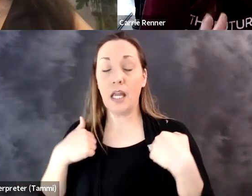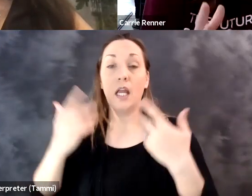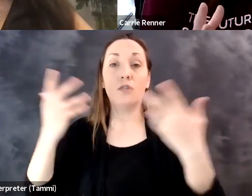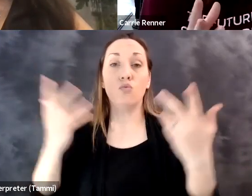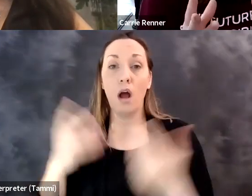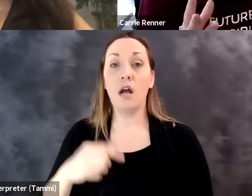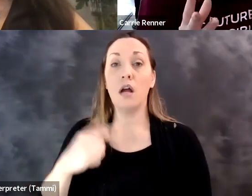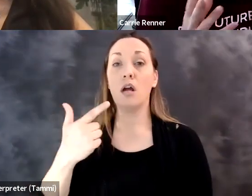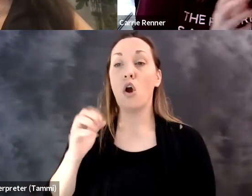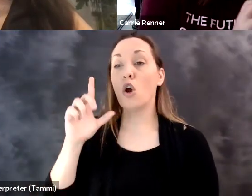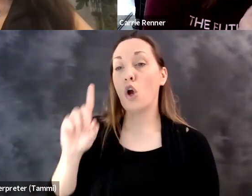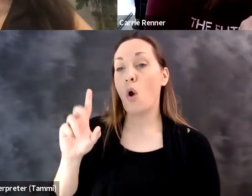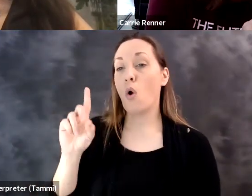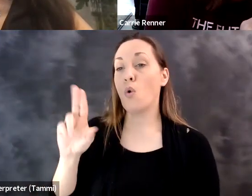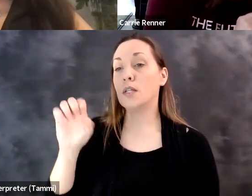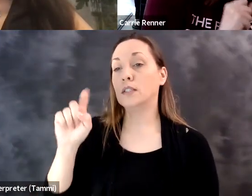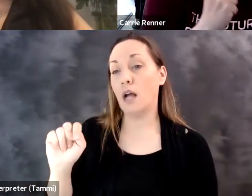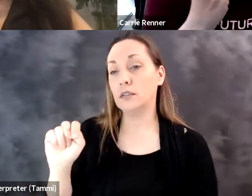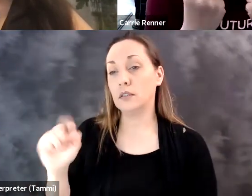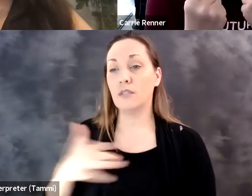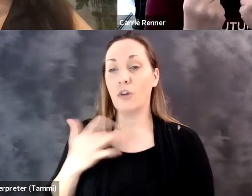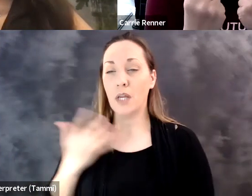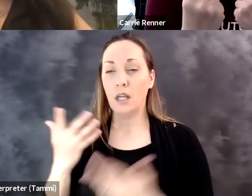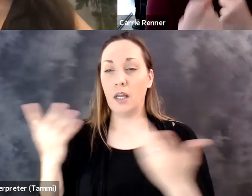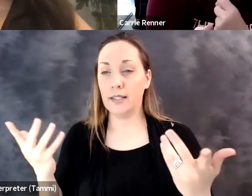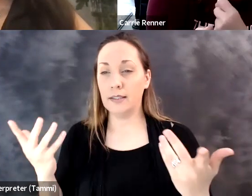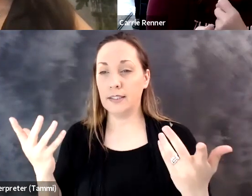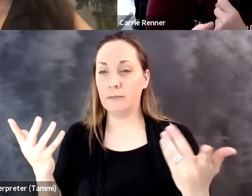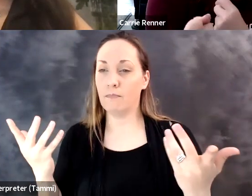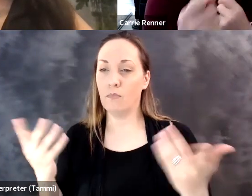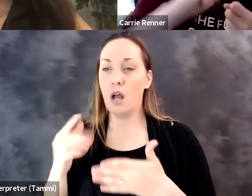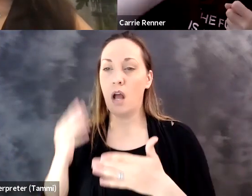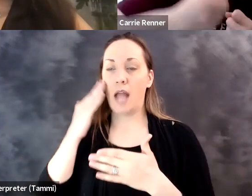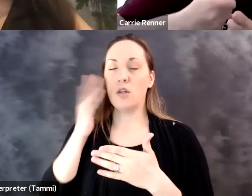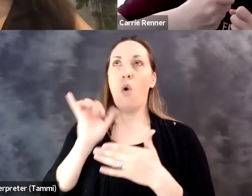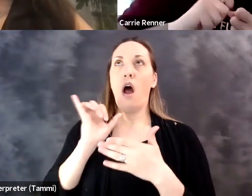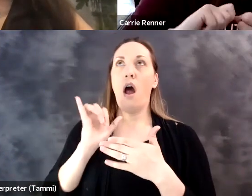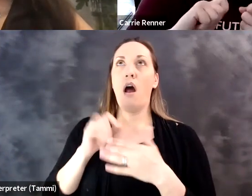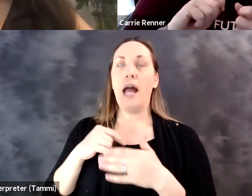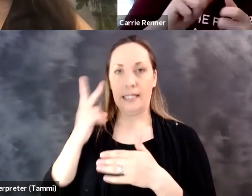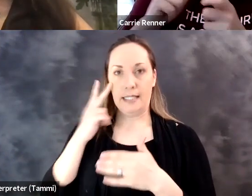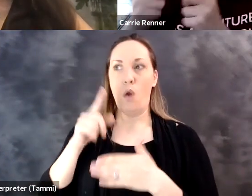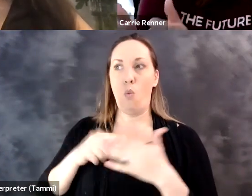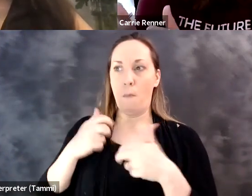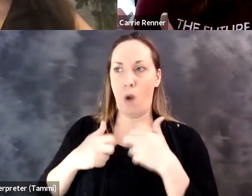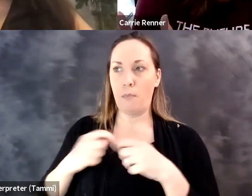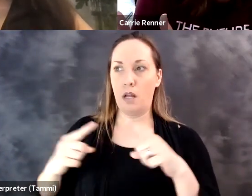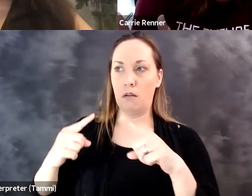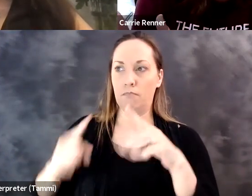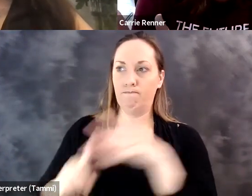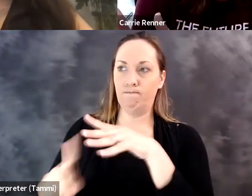a great service for people to get the help they need, for me it's gold dust because I get that filtered view of